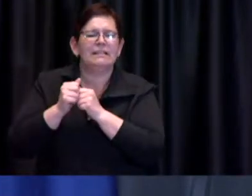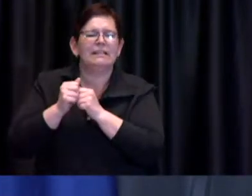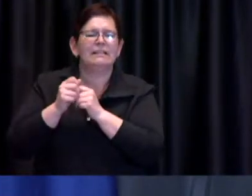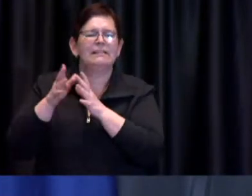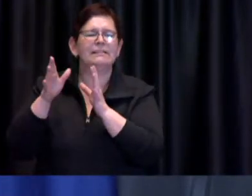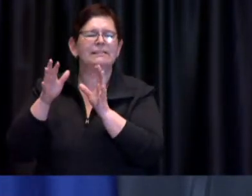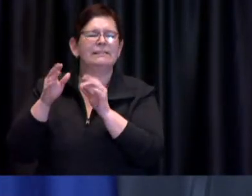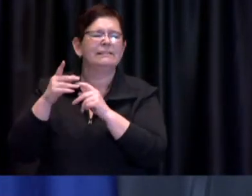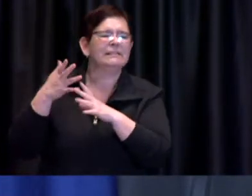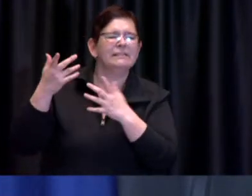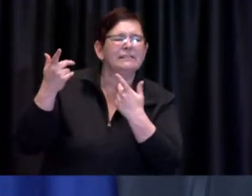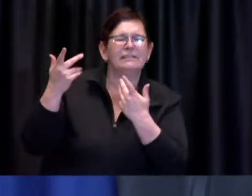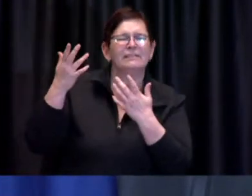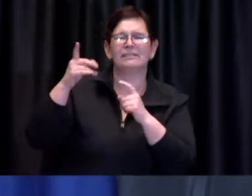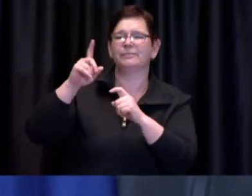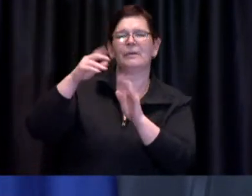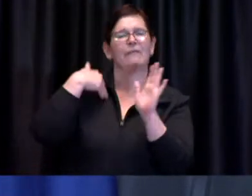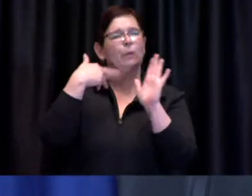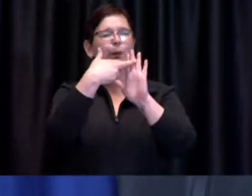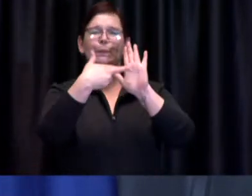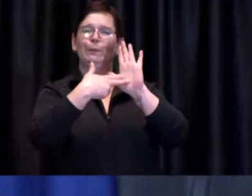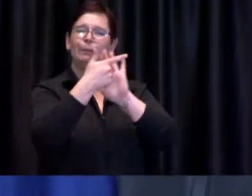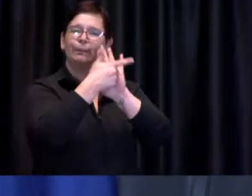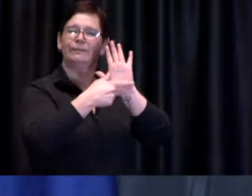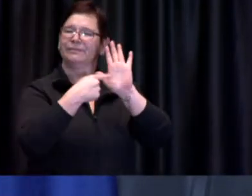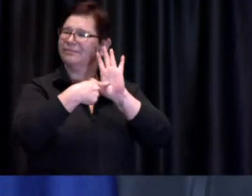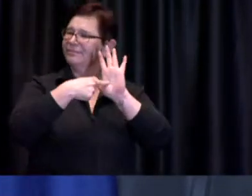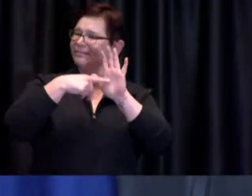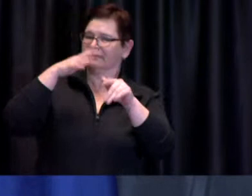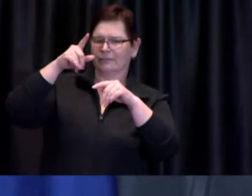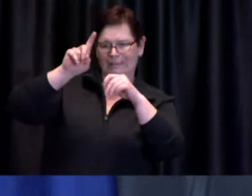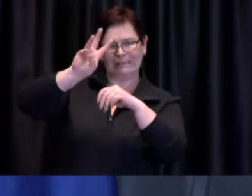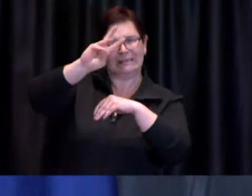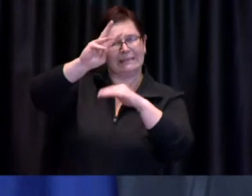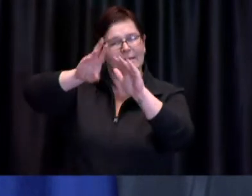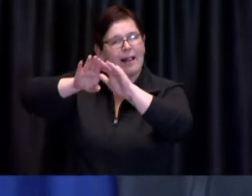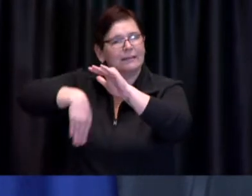think it has to be done thoughtfully and carefully and that is you know that's how it should be done